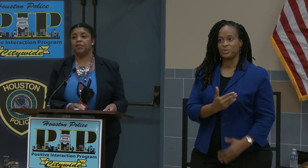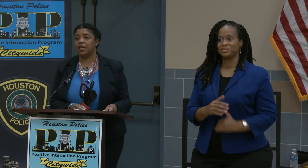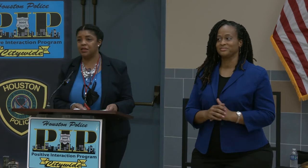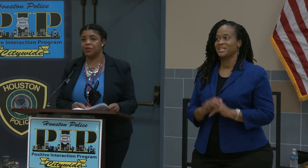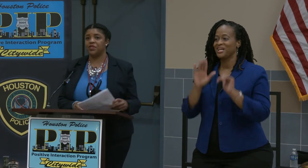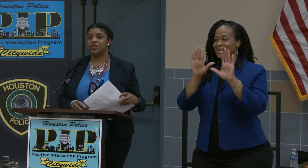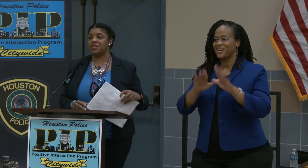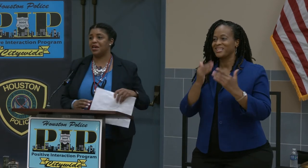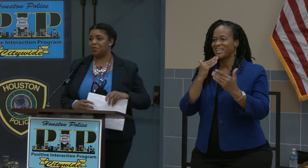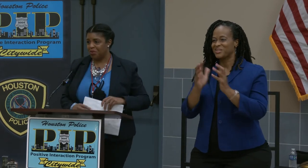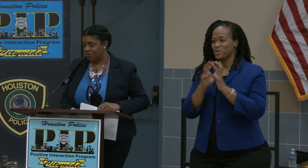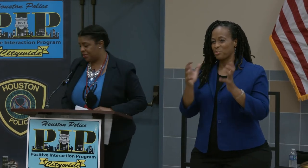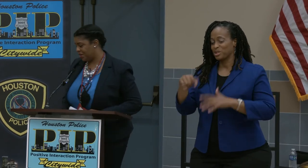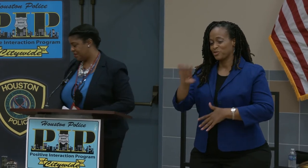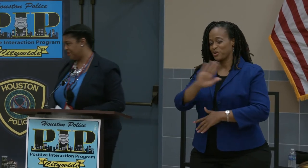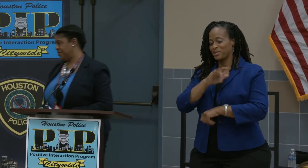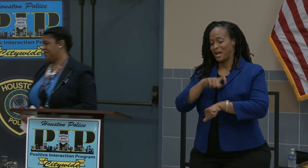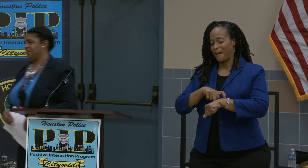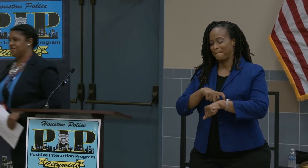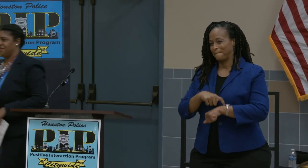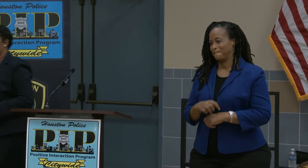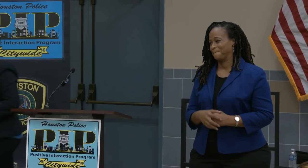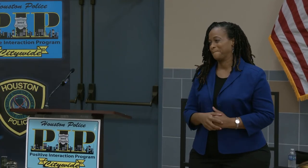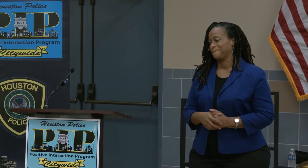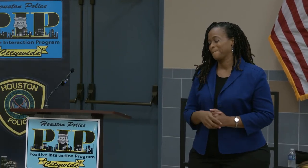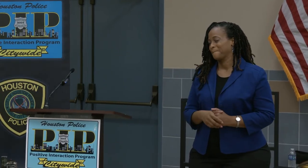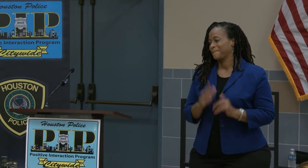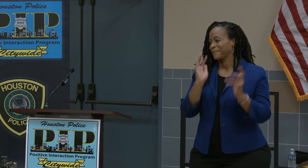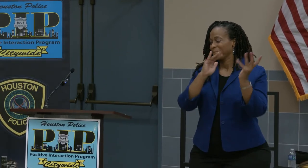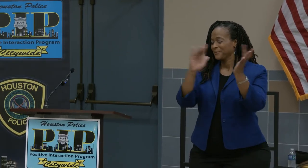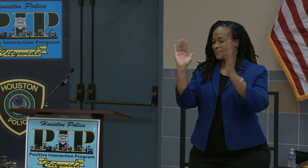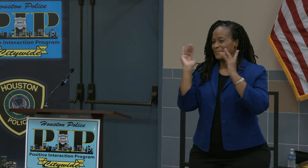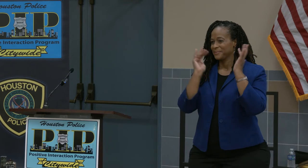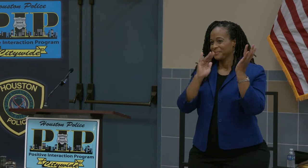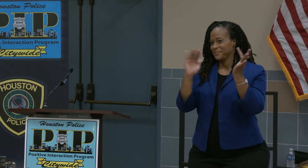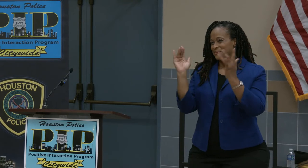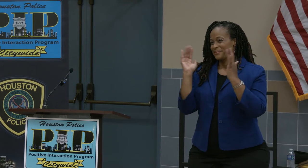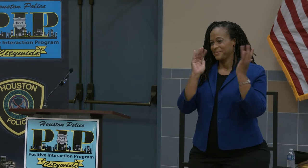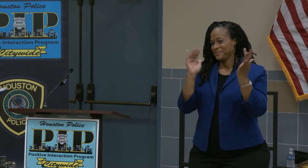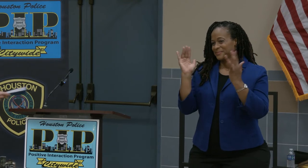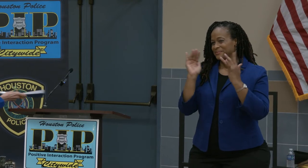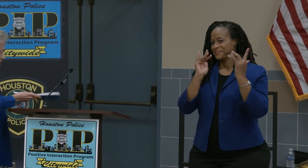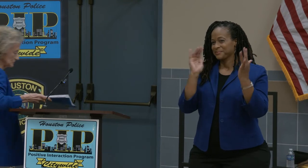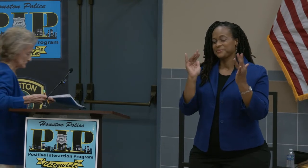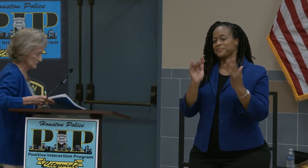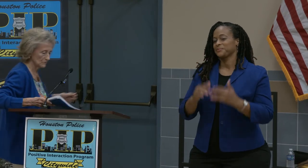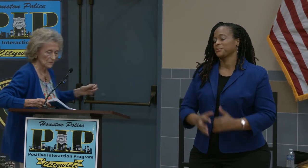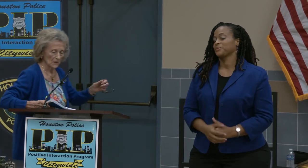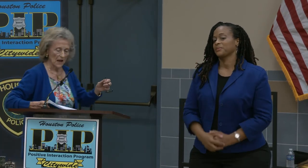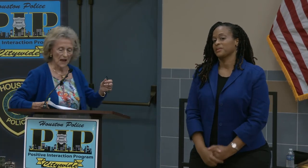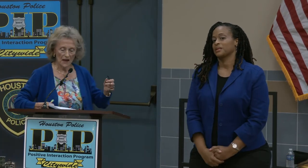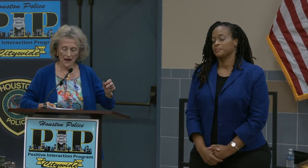Thank you so much for your time. Joan Buschor: